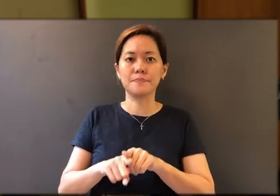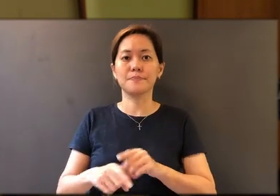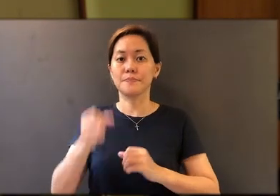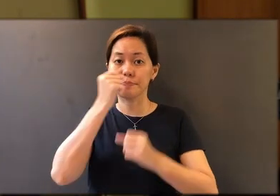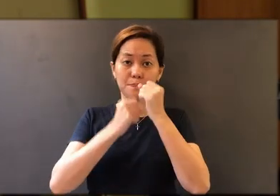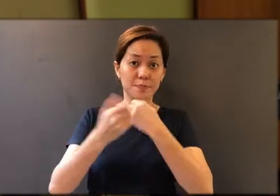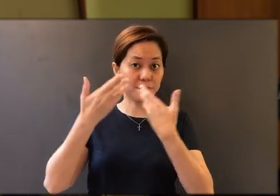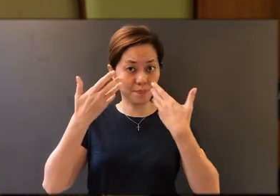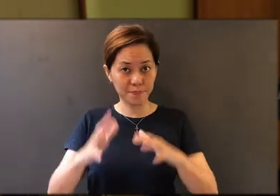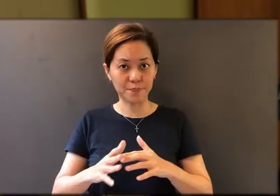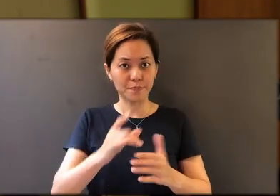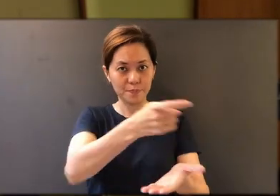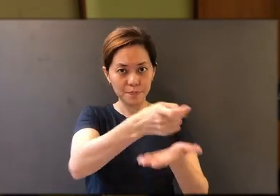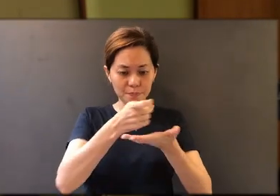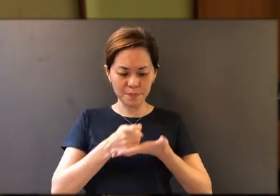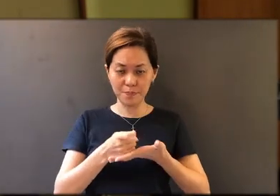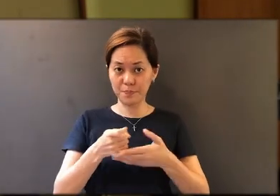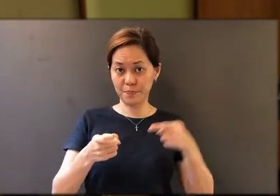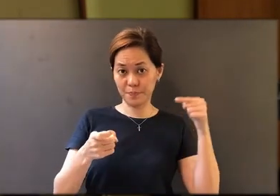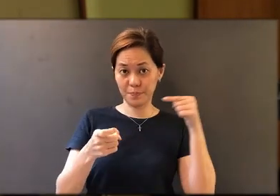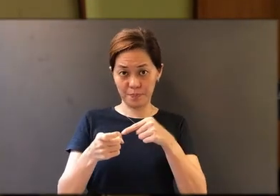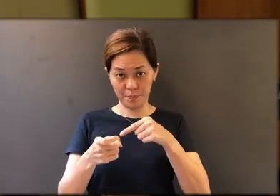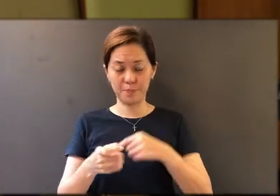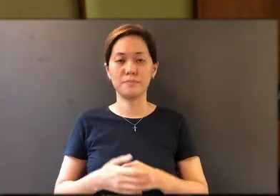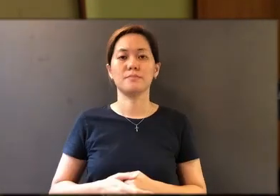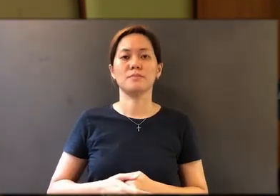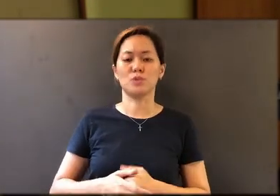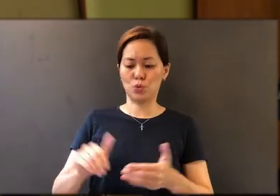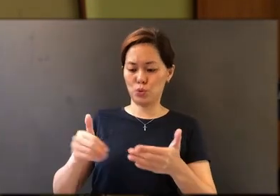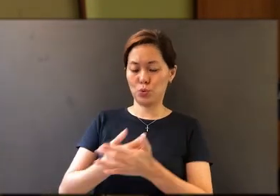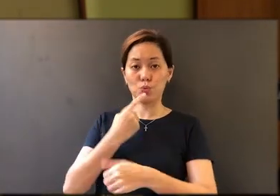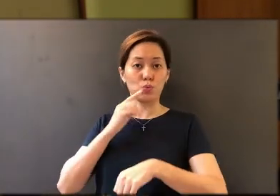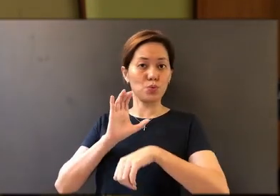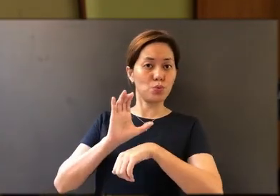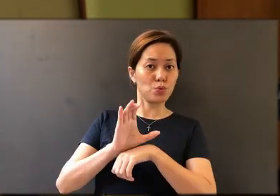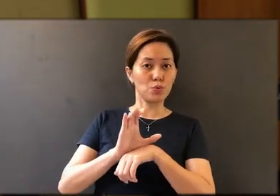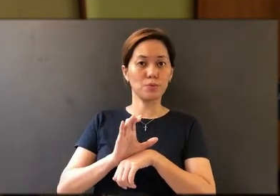after supper He took the cup, saying, 'This cup is the new covenant in